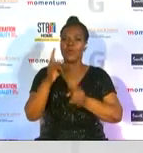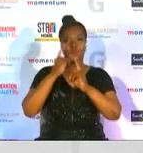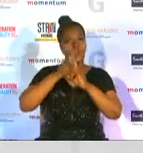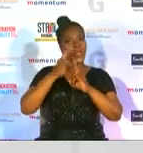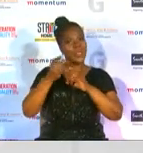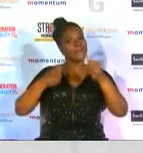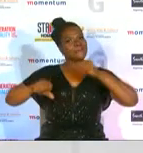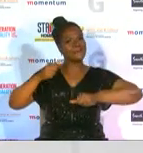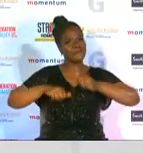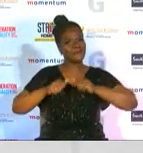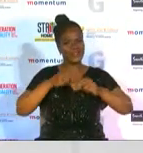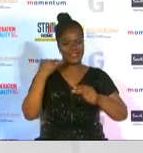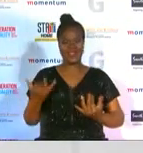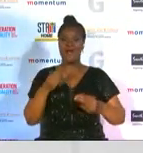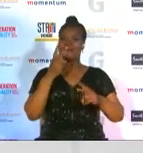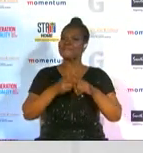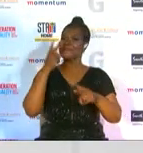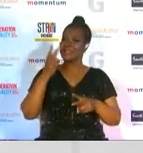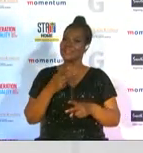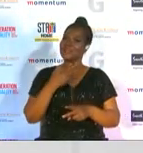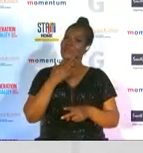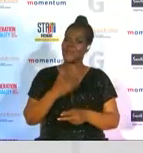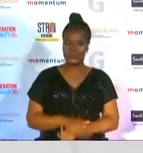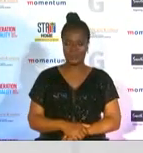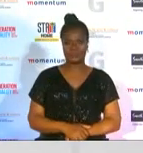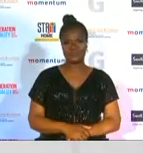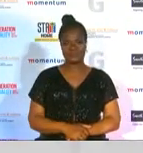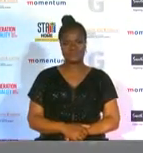the finalists for global women in sports are the following